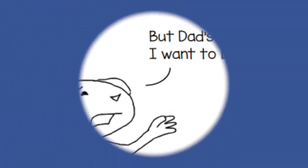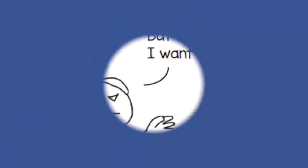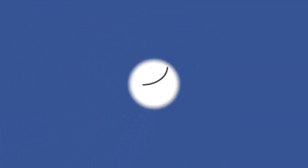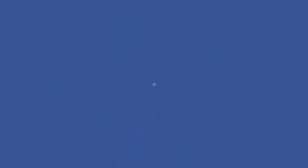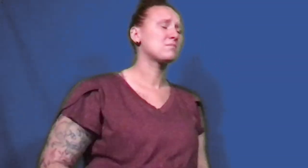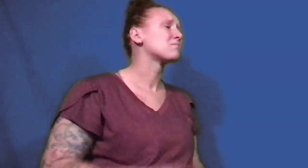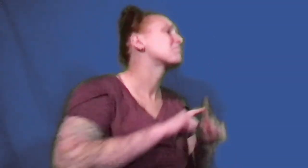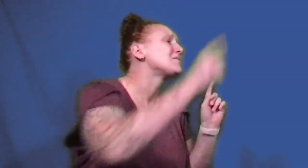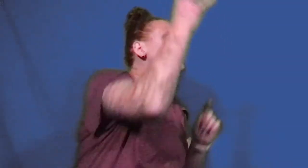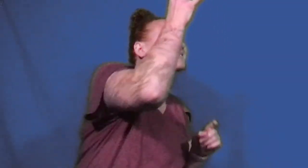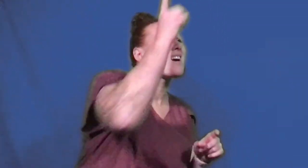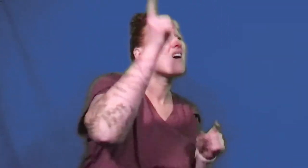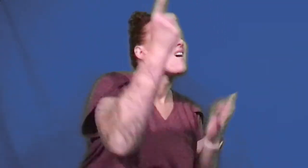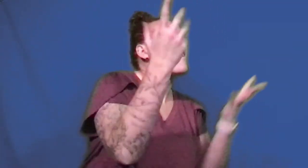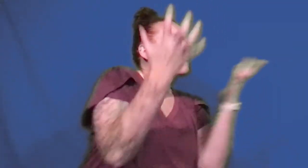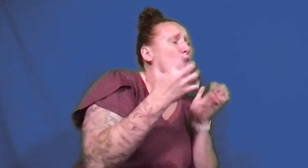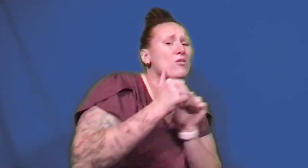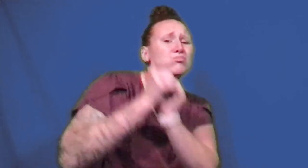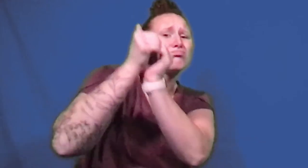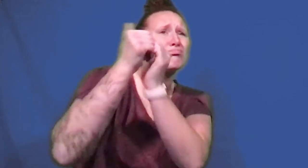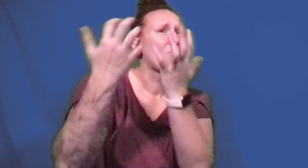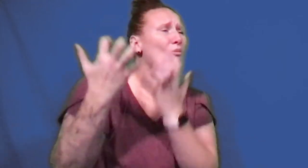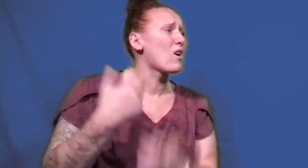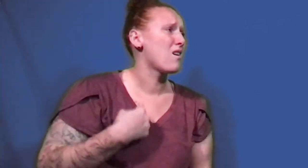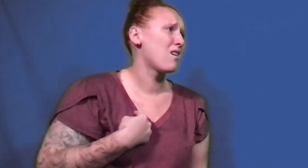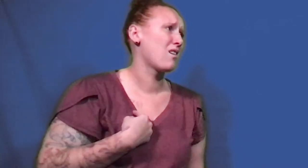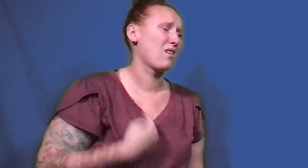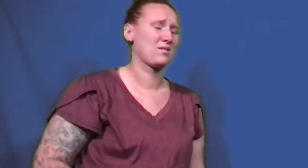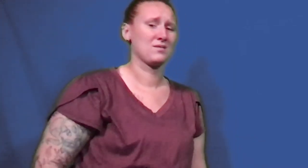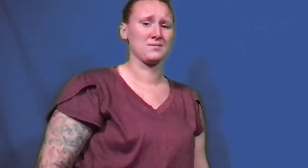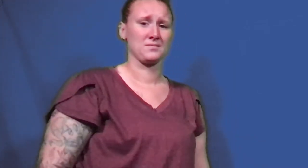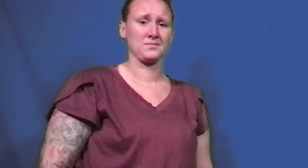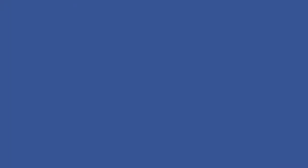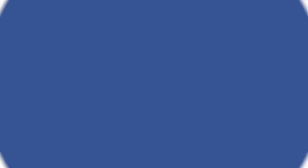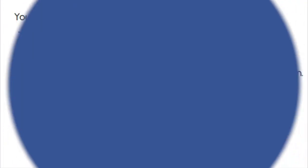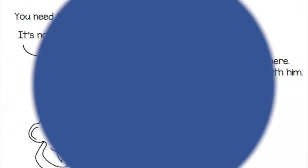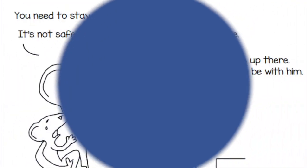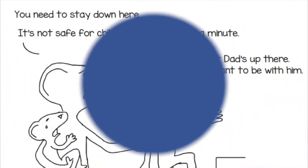But Dad's up there. I want to be with him.